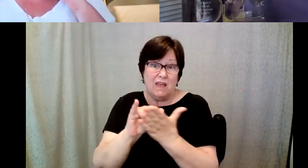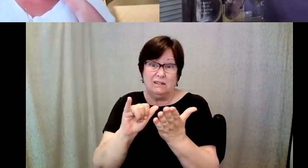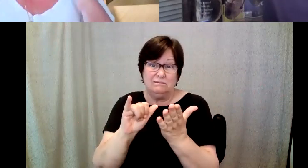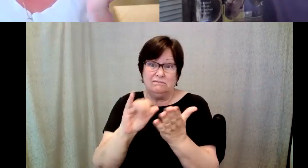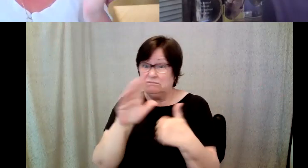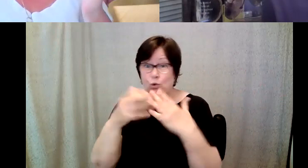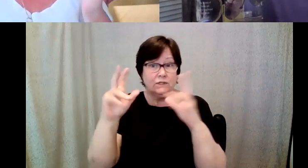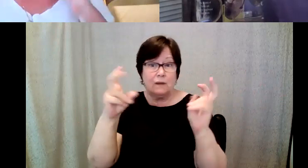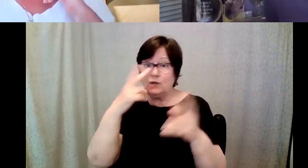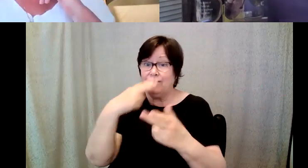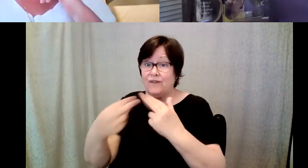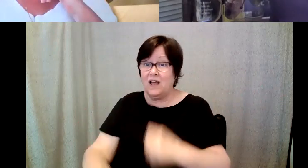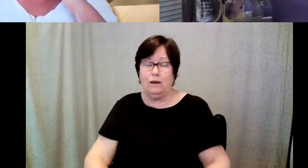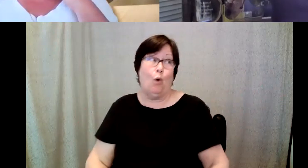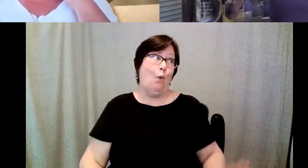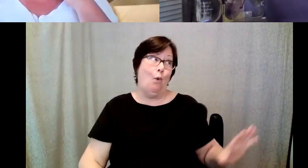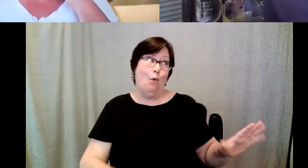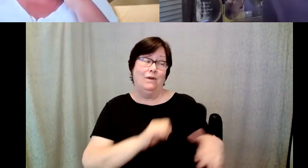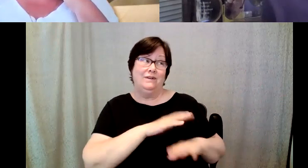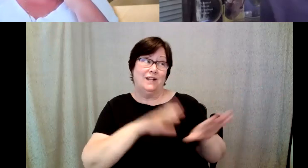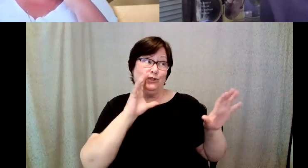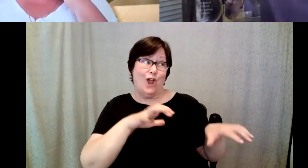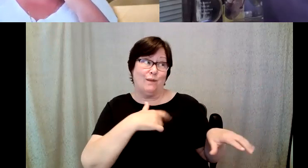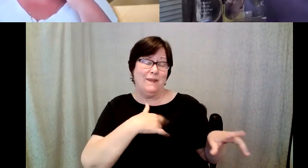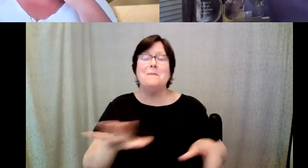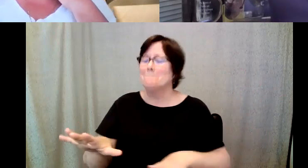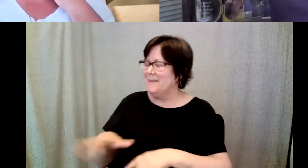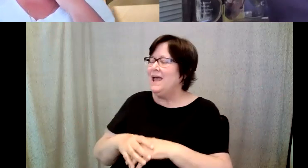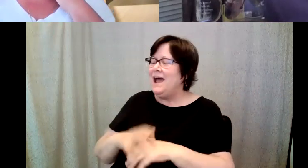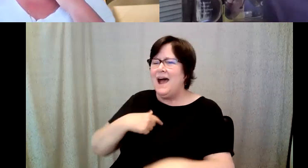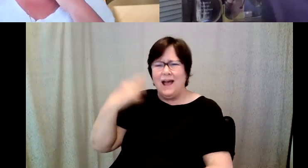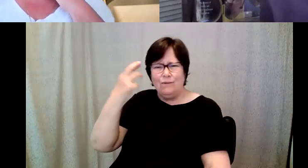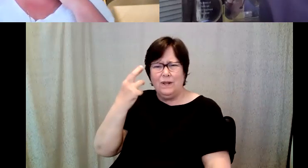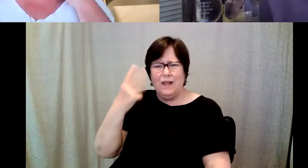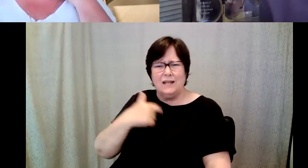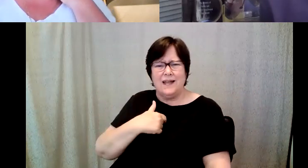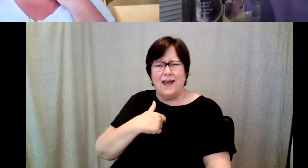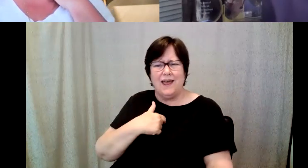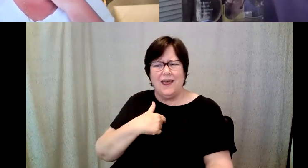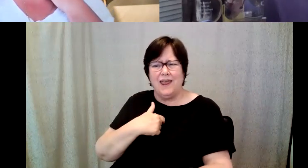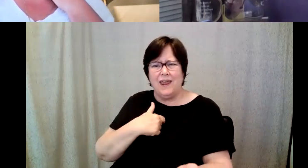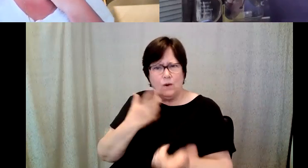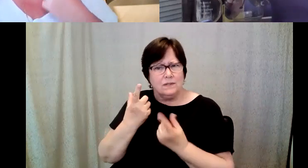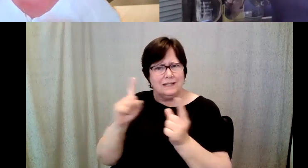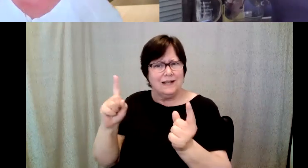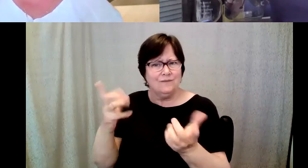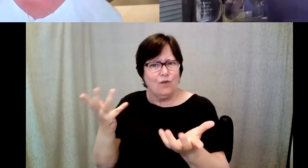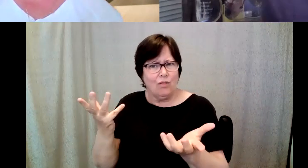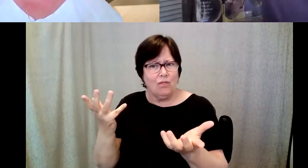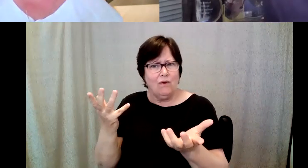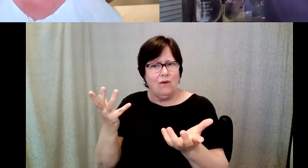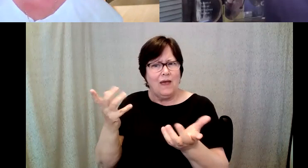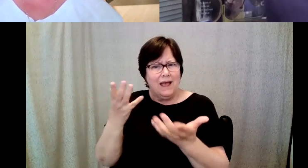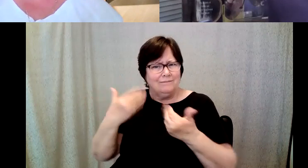D. Major Cohen: shocker, and so I realized that that I was, I was successful as a as a teacher